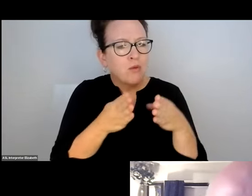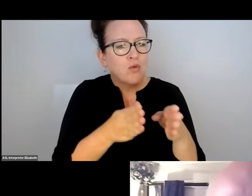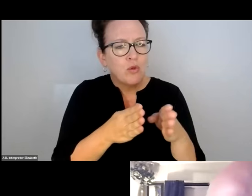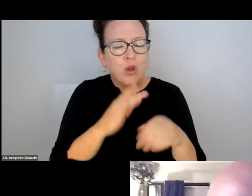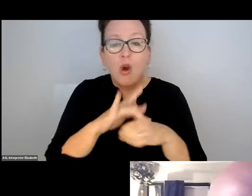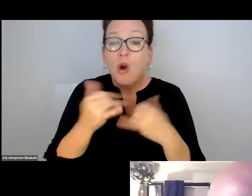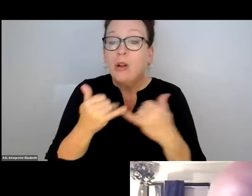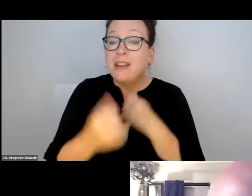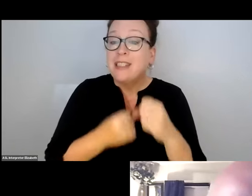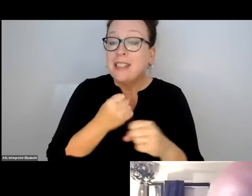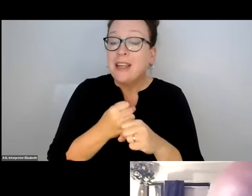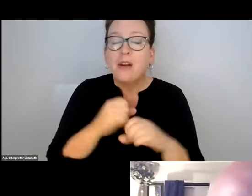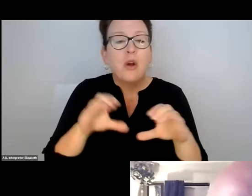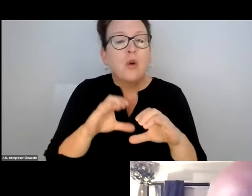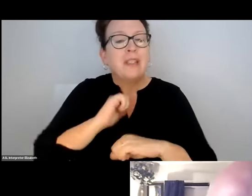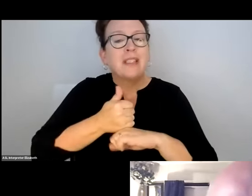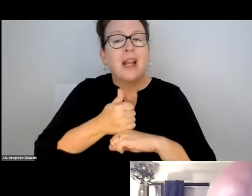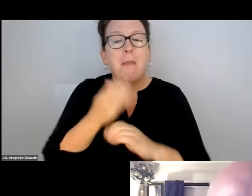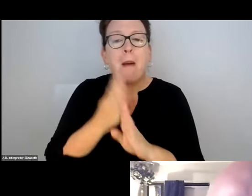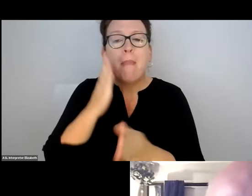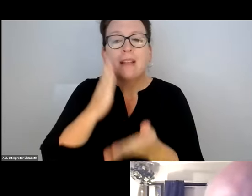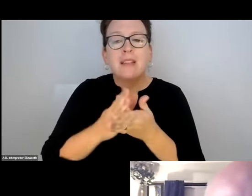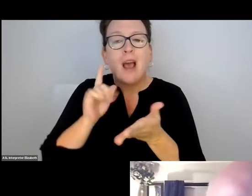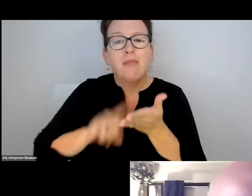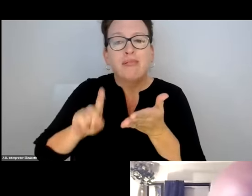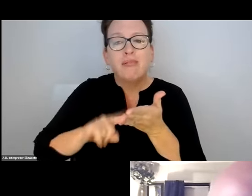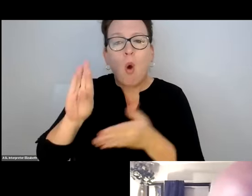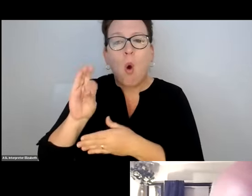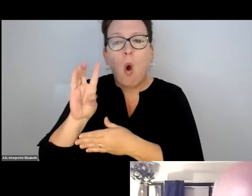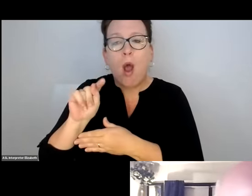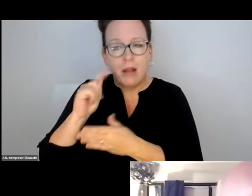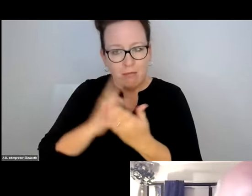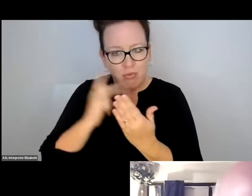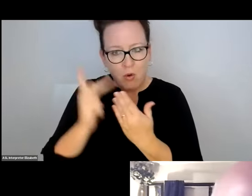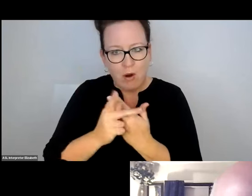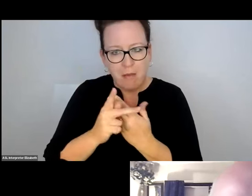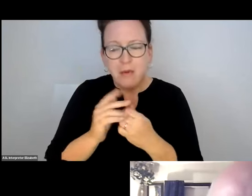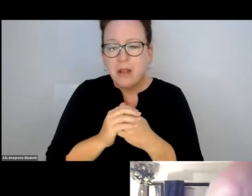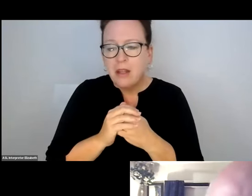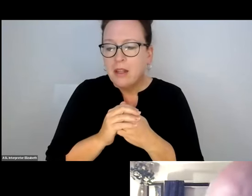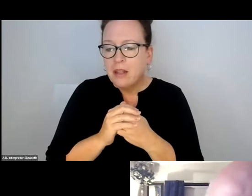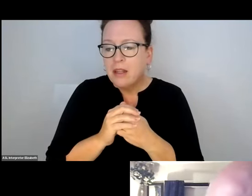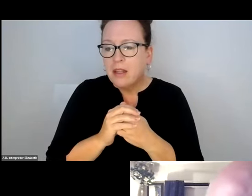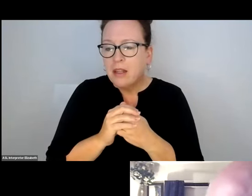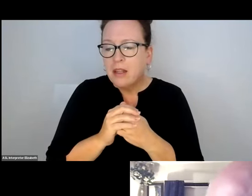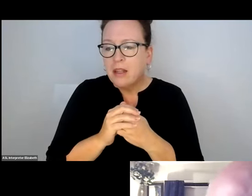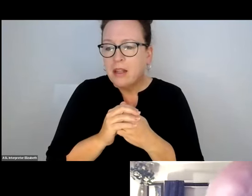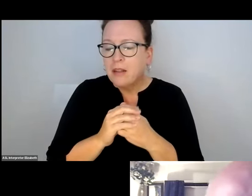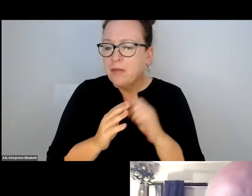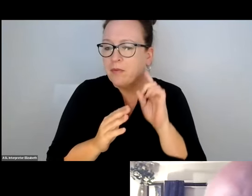THE BUS ROUTES. ONE THING WE LOOKED AT EARLIER THIS YEAR AT THE